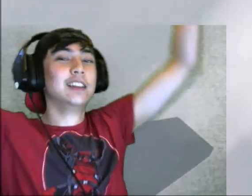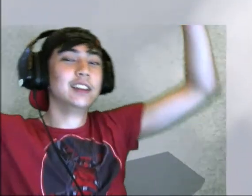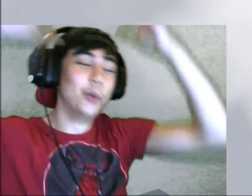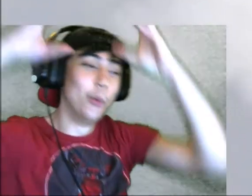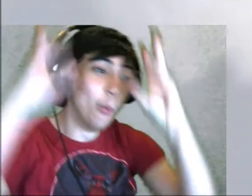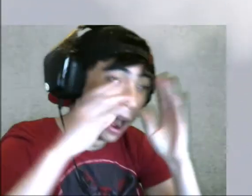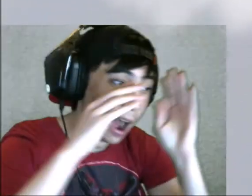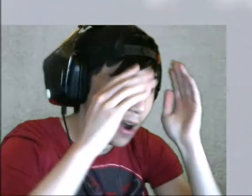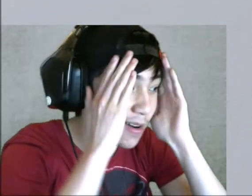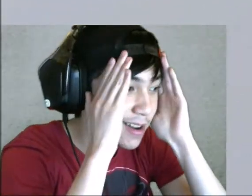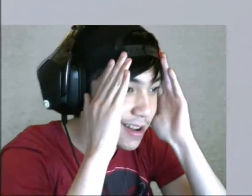Wow!